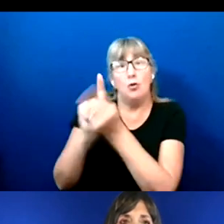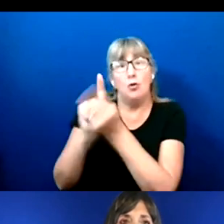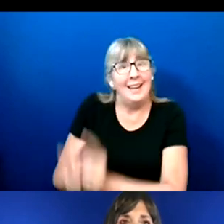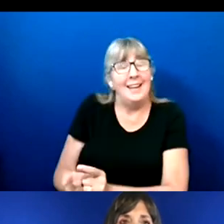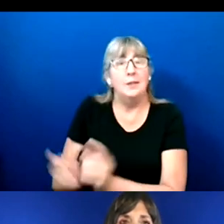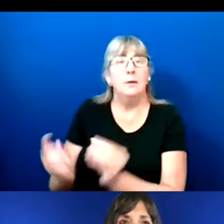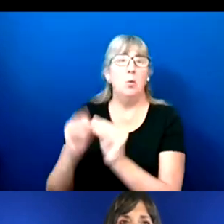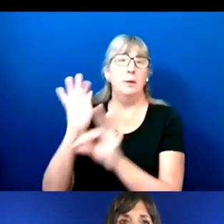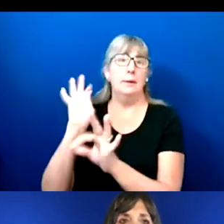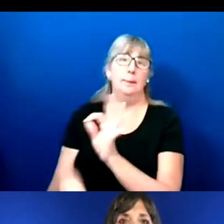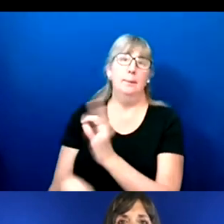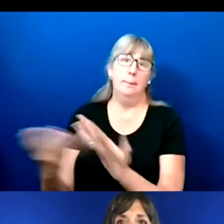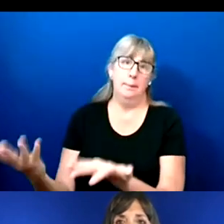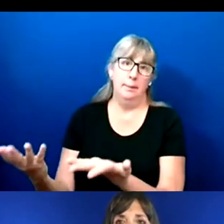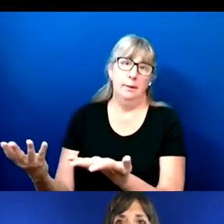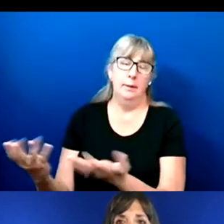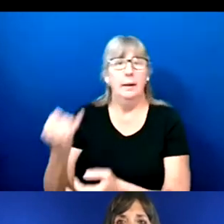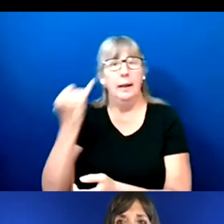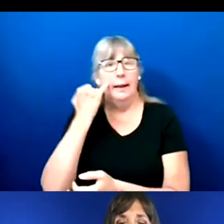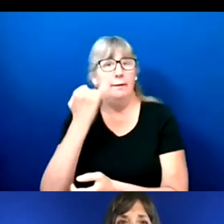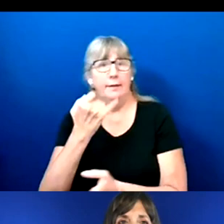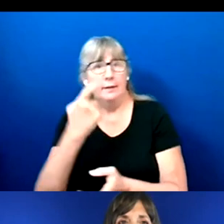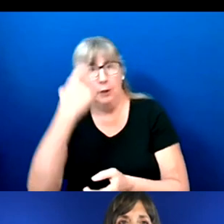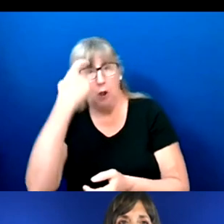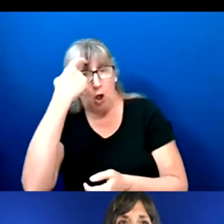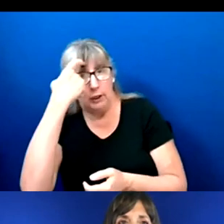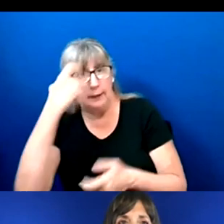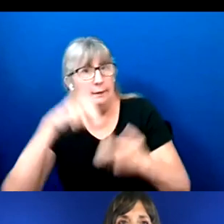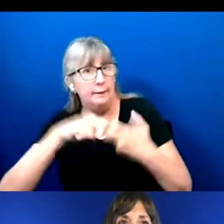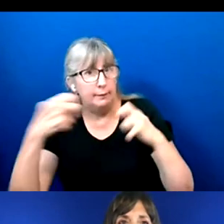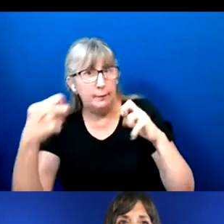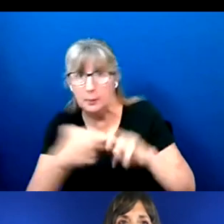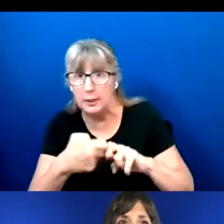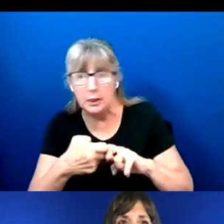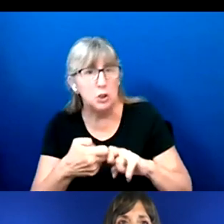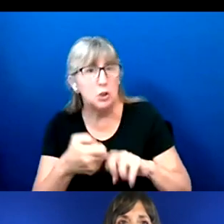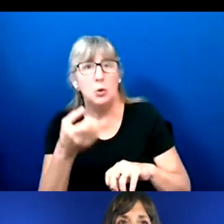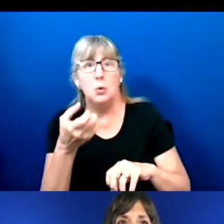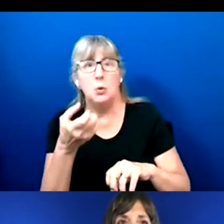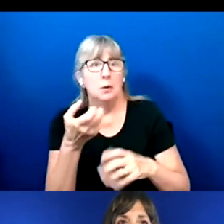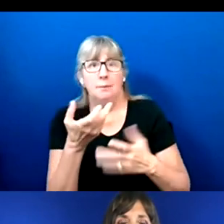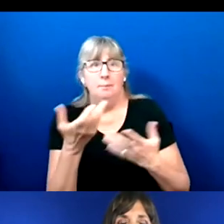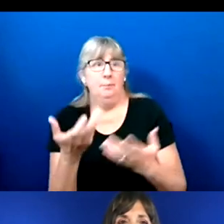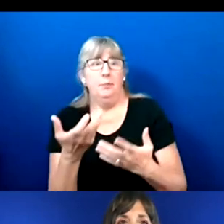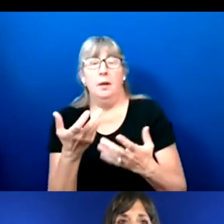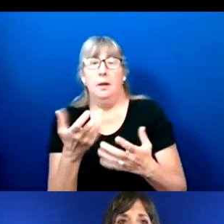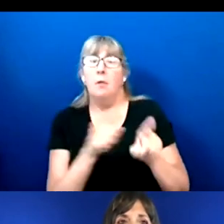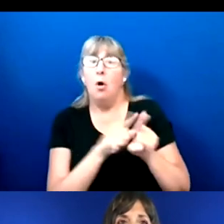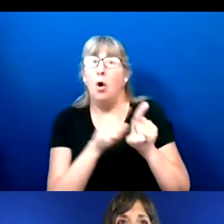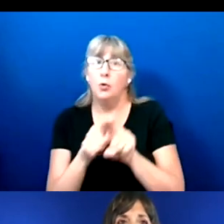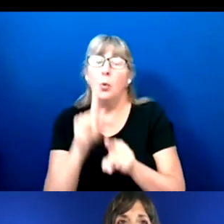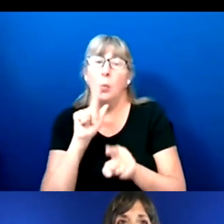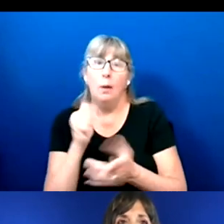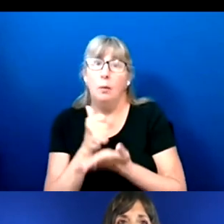Whether there are cognitive issues at play, that is also something is that more accessible